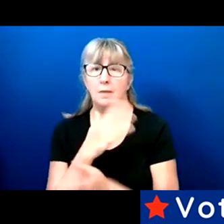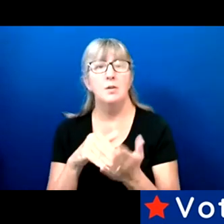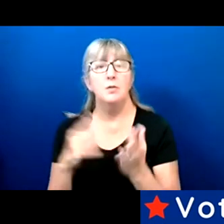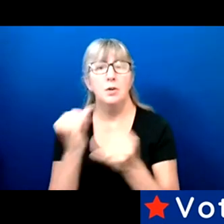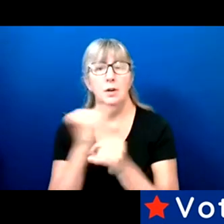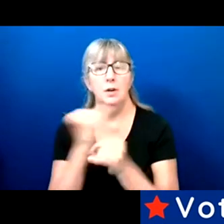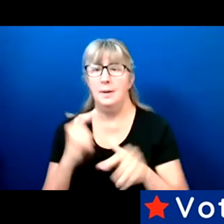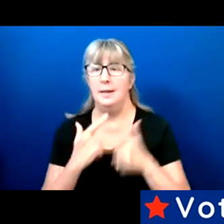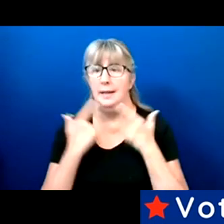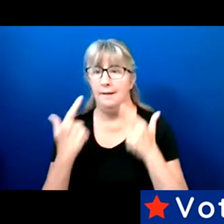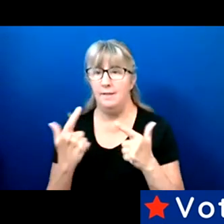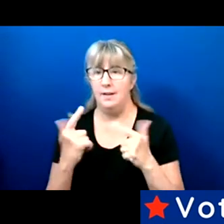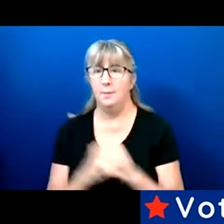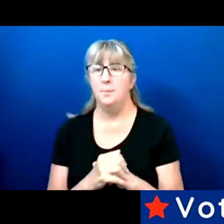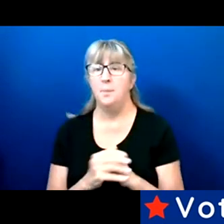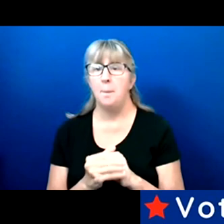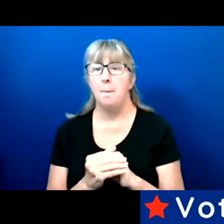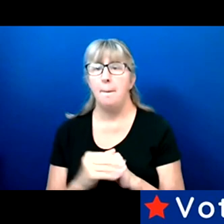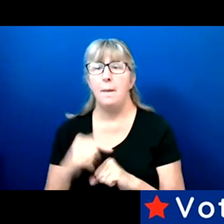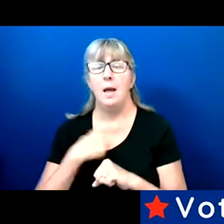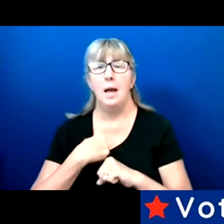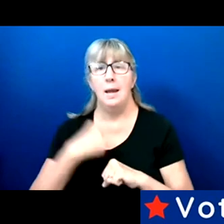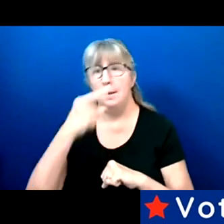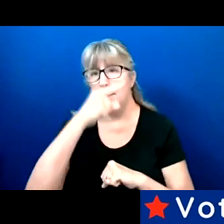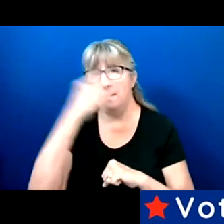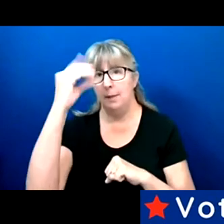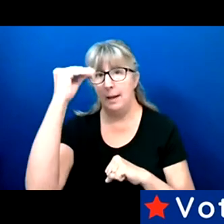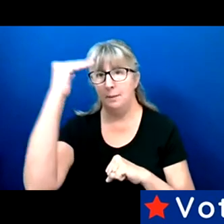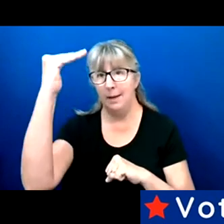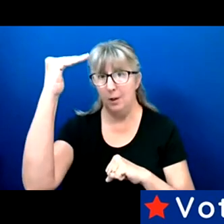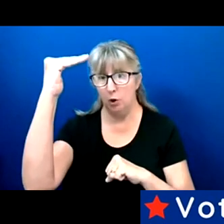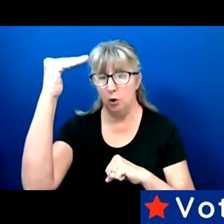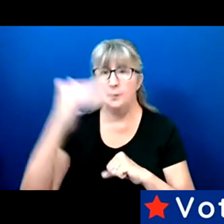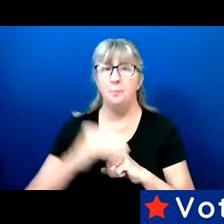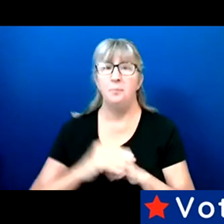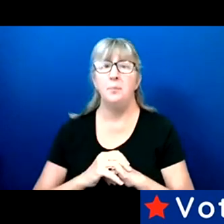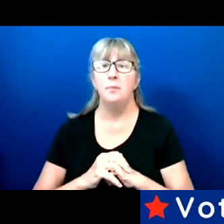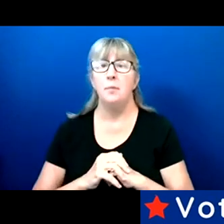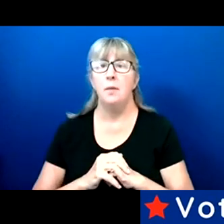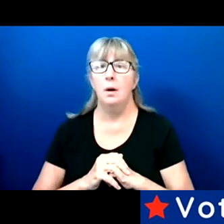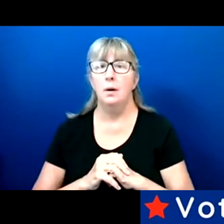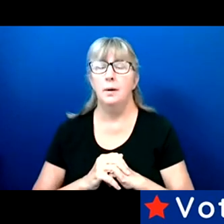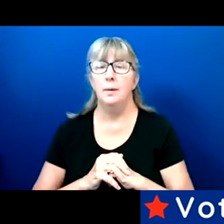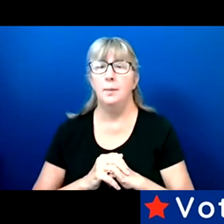I am a Black male.